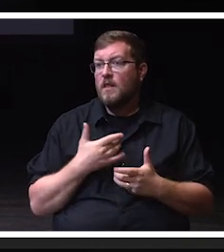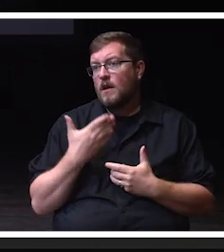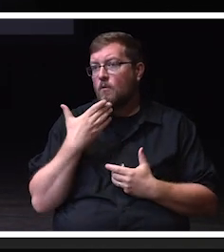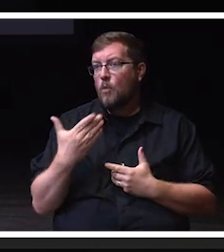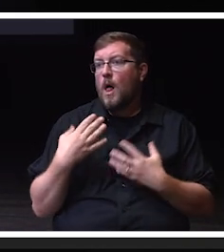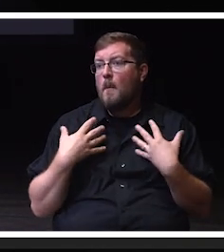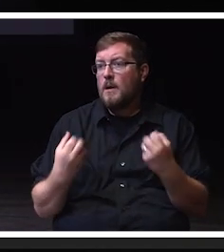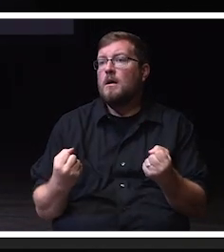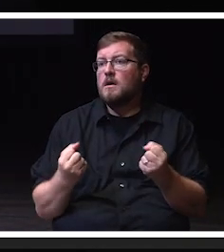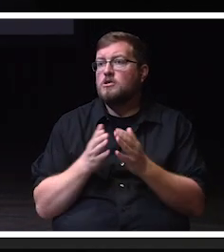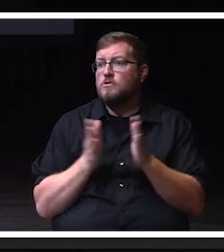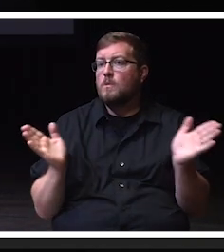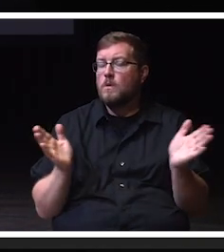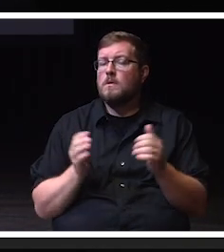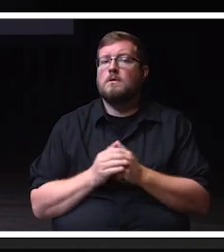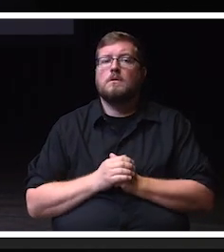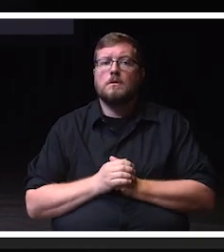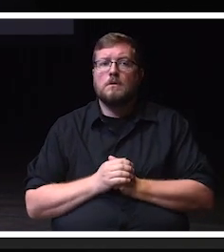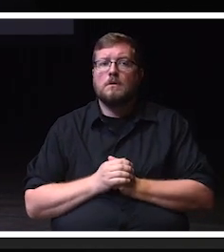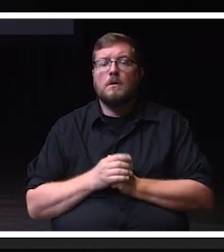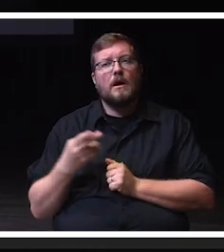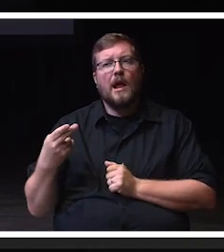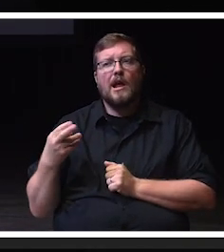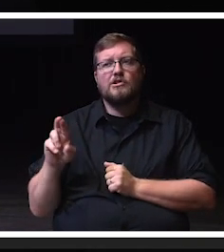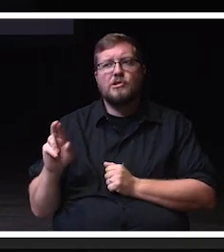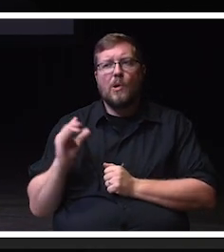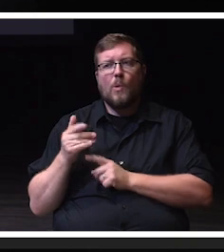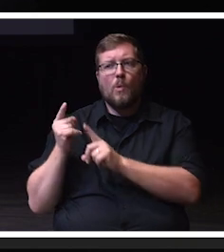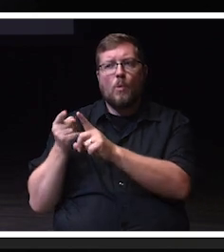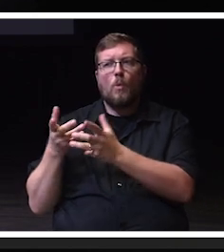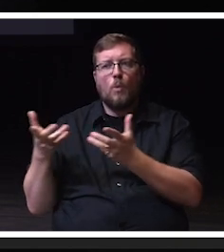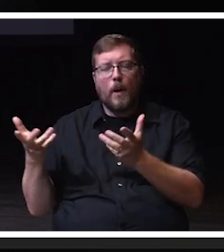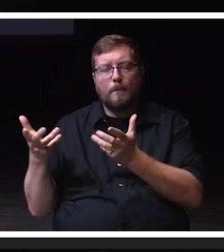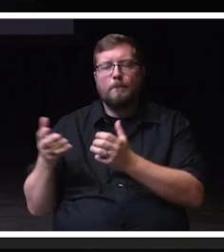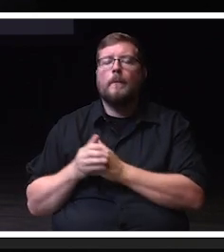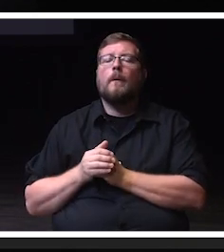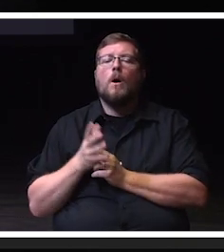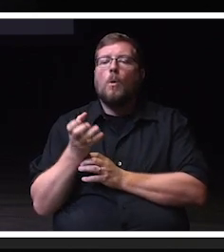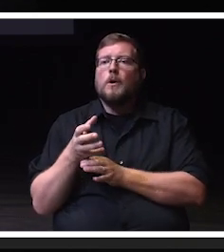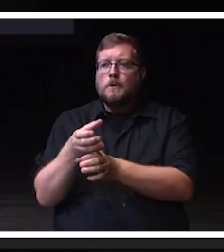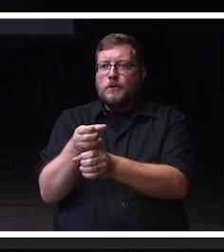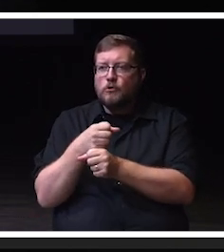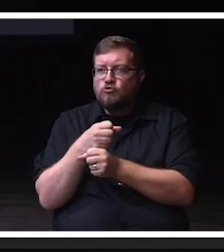Our goal in HR is to continue to create a culture of mattering.